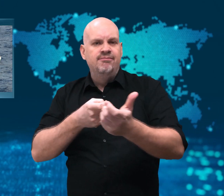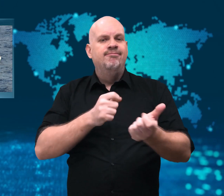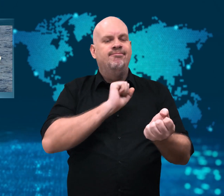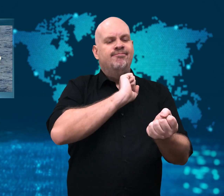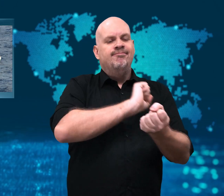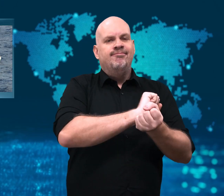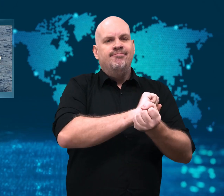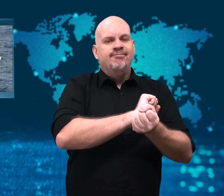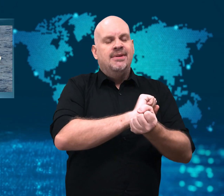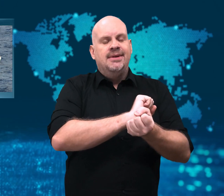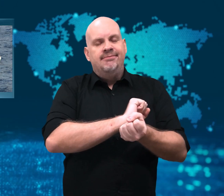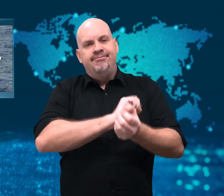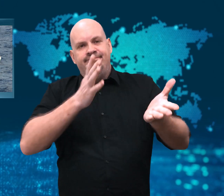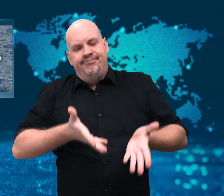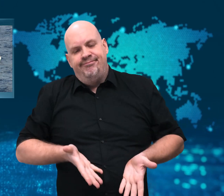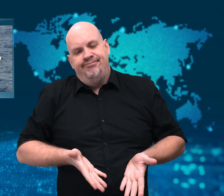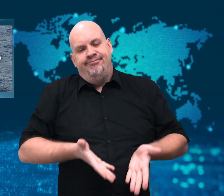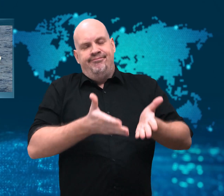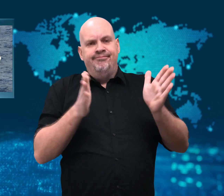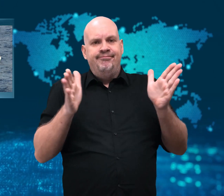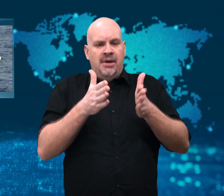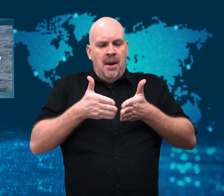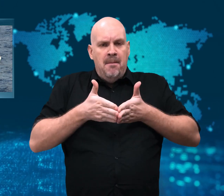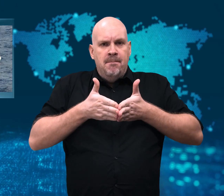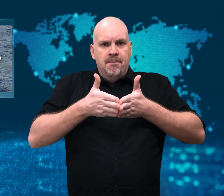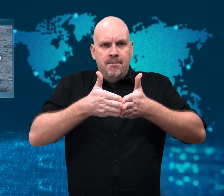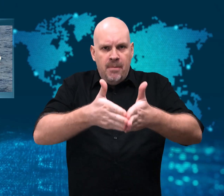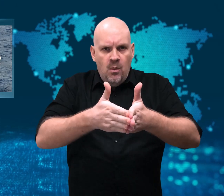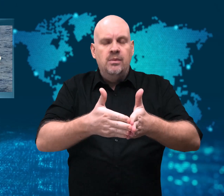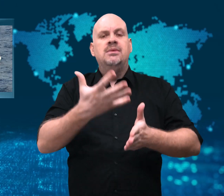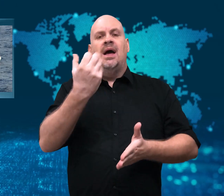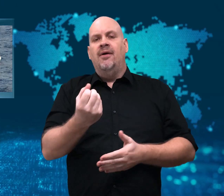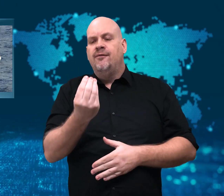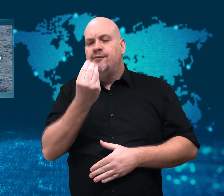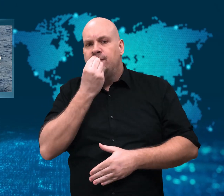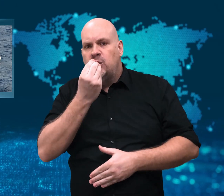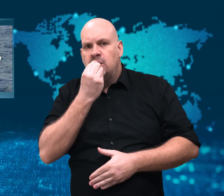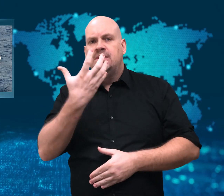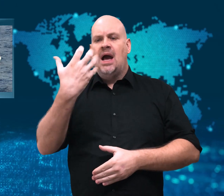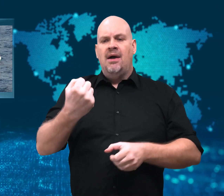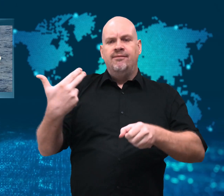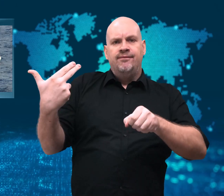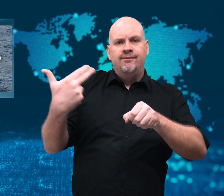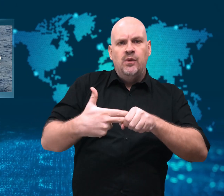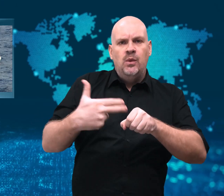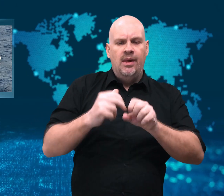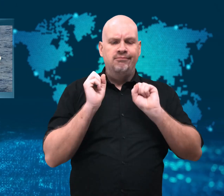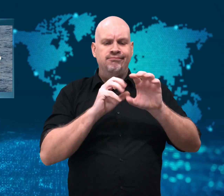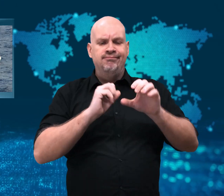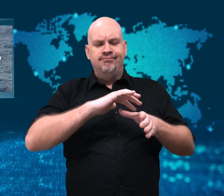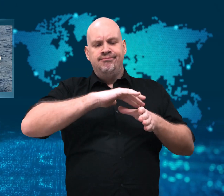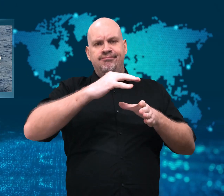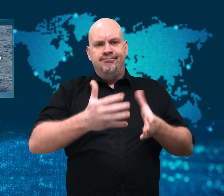a small boat with enough food and fuel to arrive Nigeria.